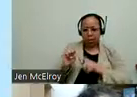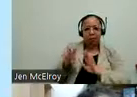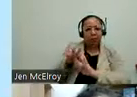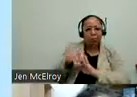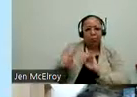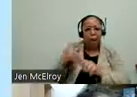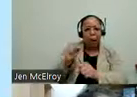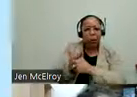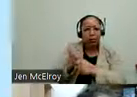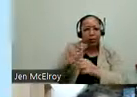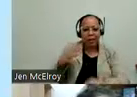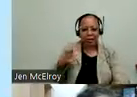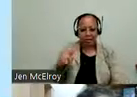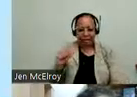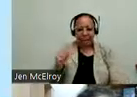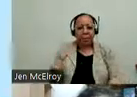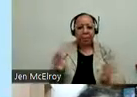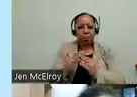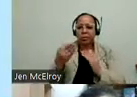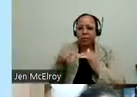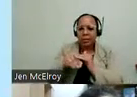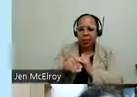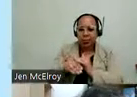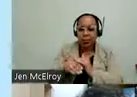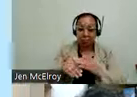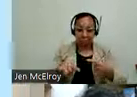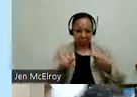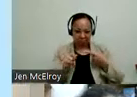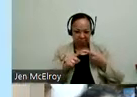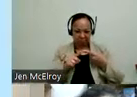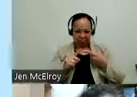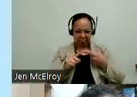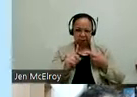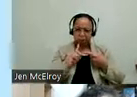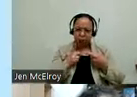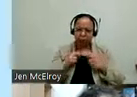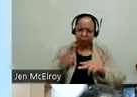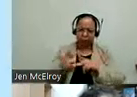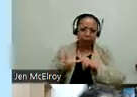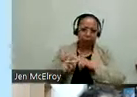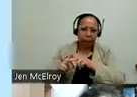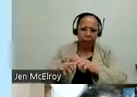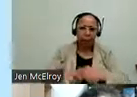city more accessible. So that's one person that has really come up too.